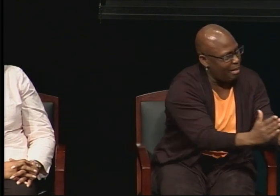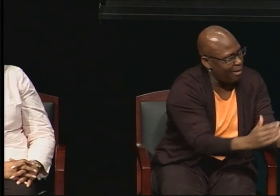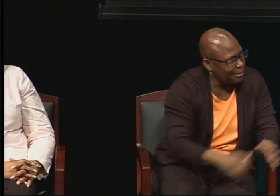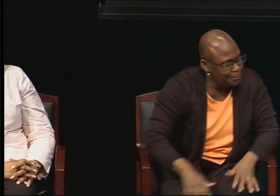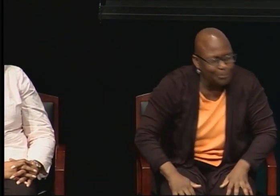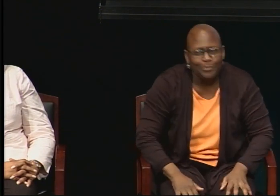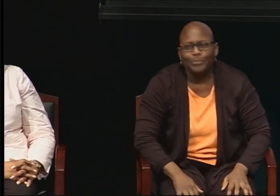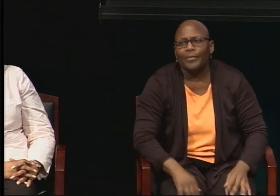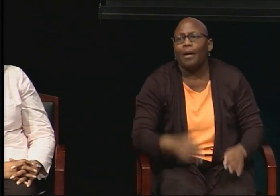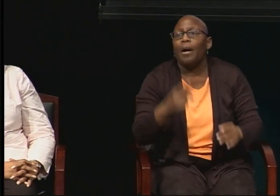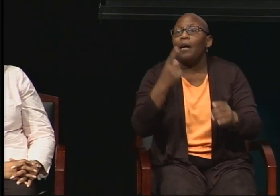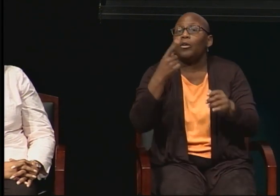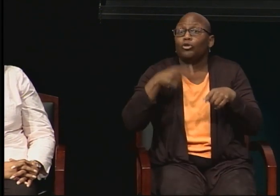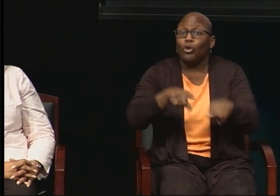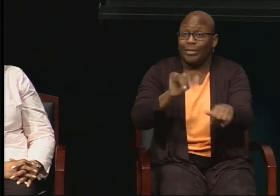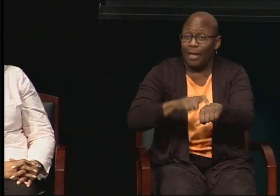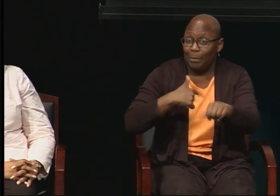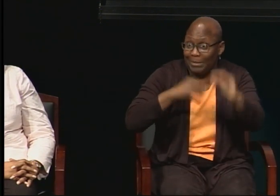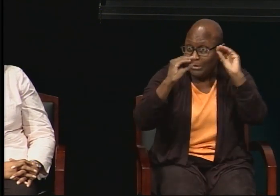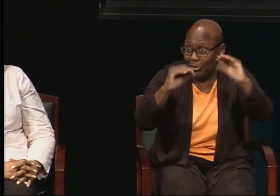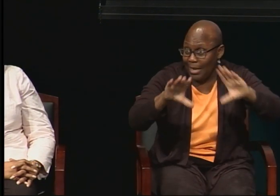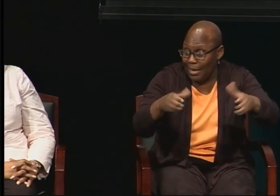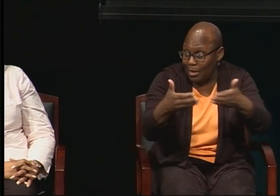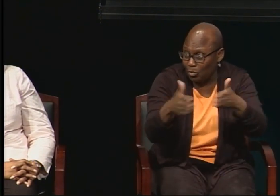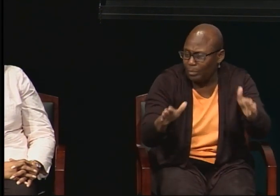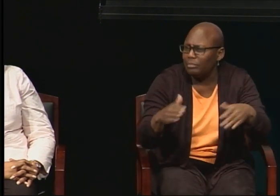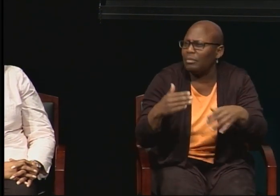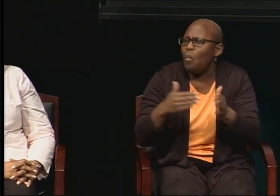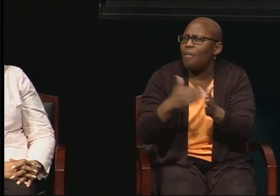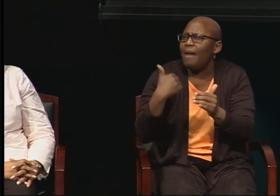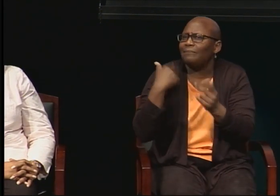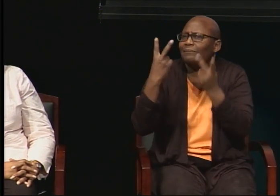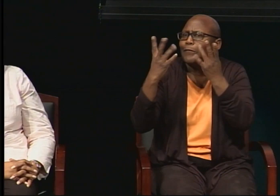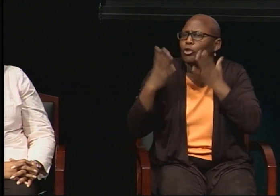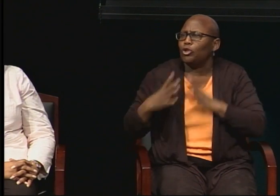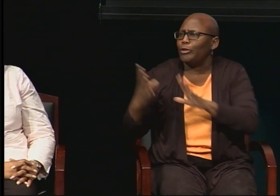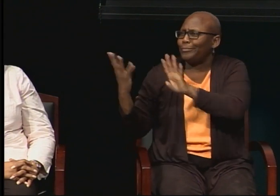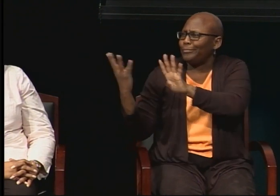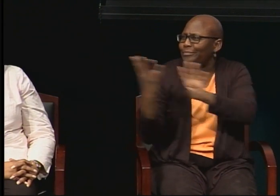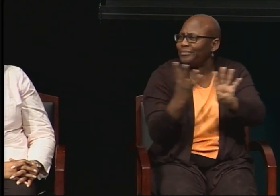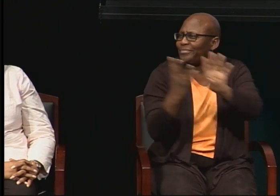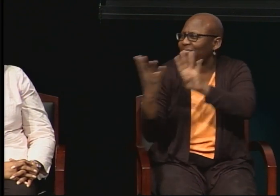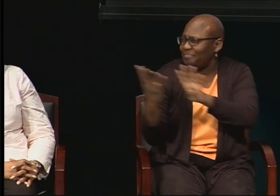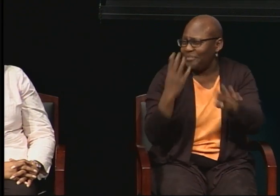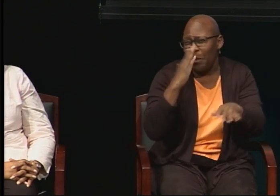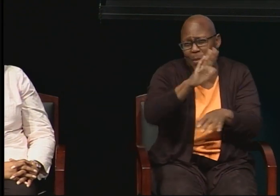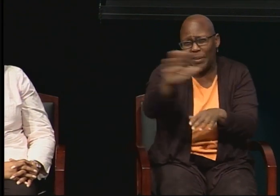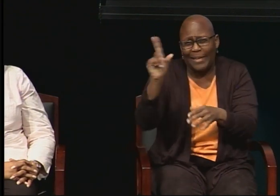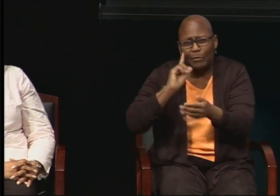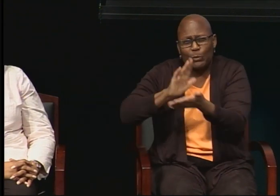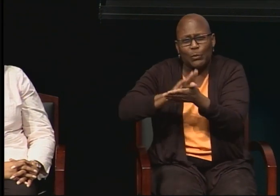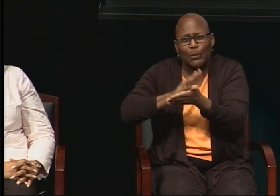And during the time we had many visitors come through the deaf school to show off the kids.